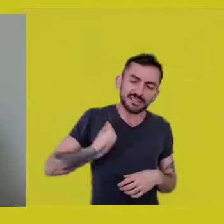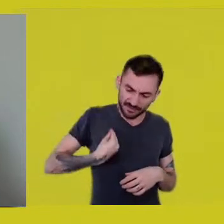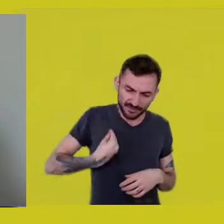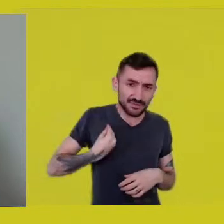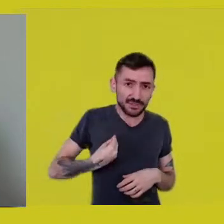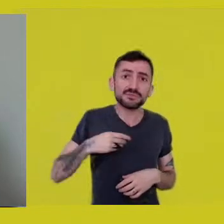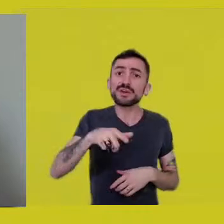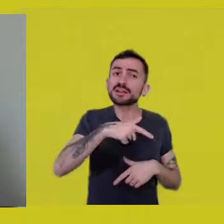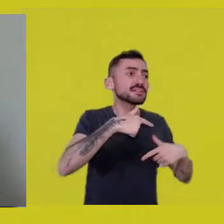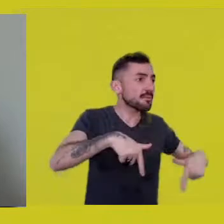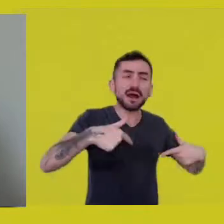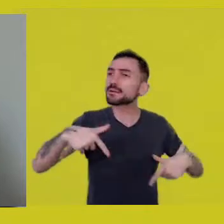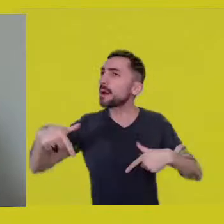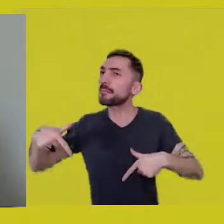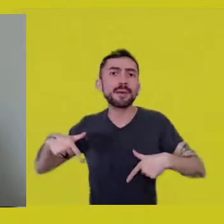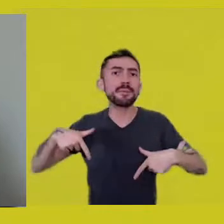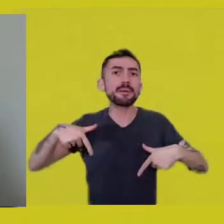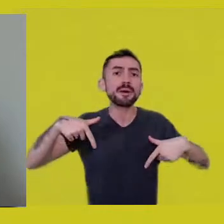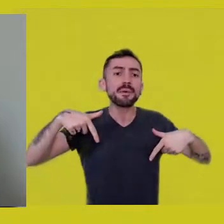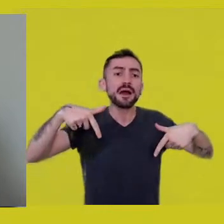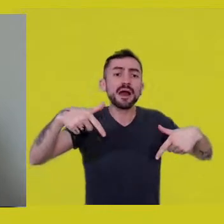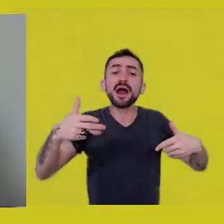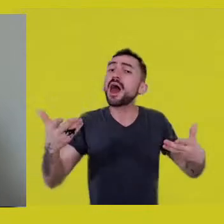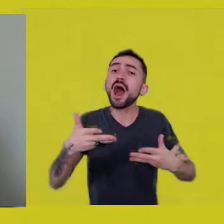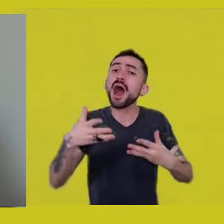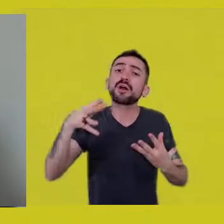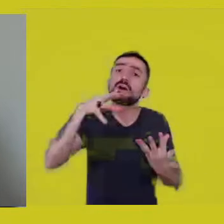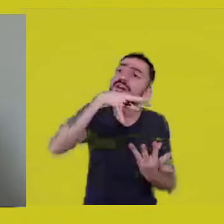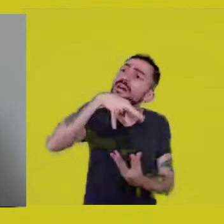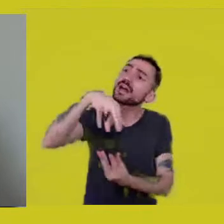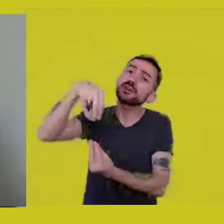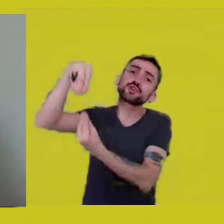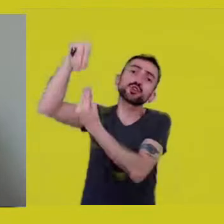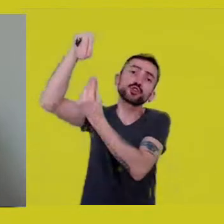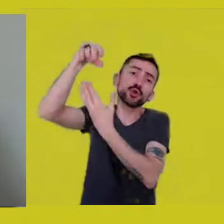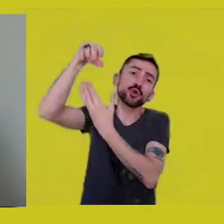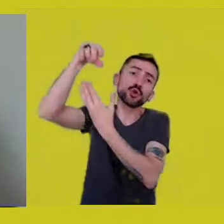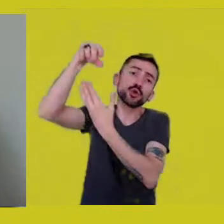now has become enchanted, he is an Enchanted.”